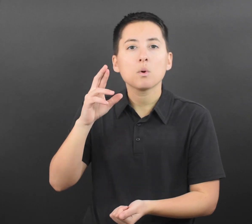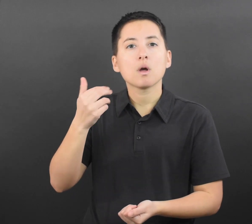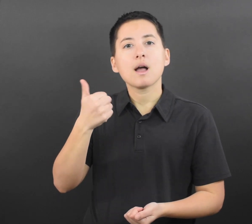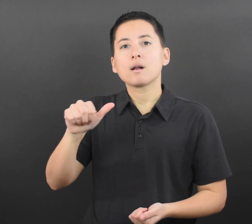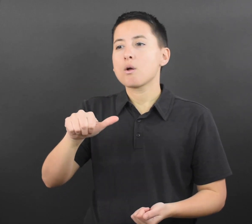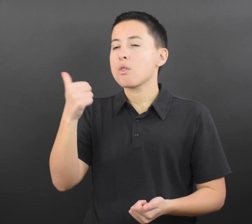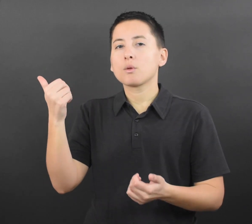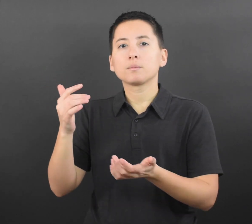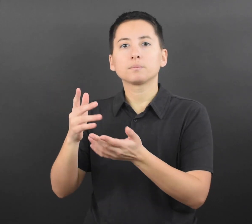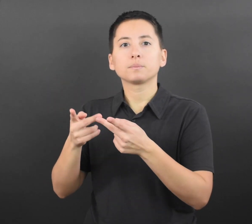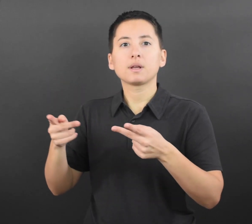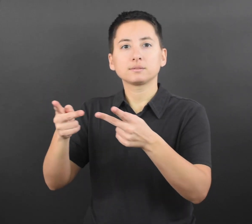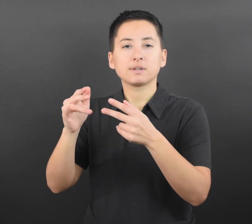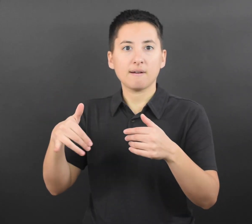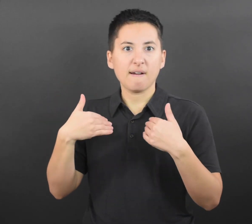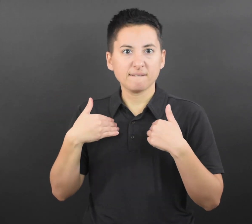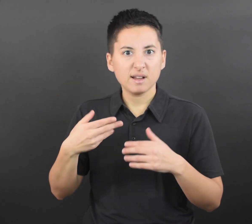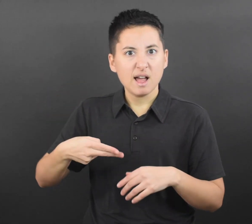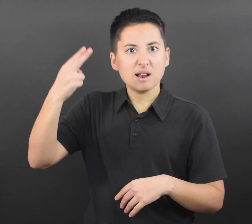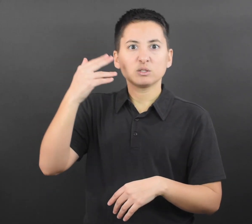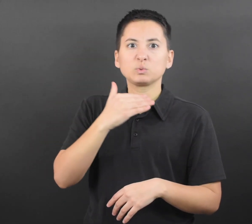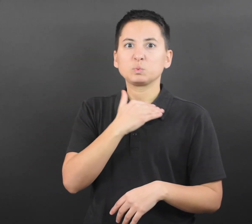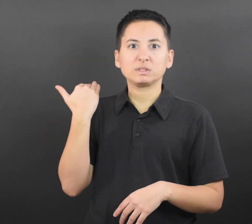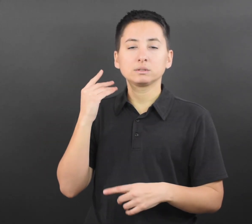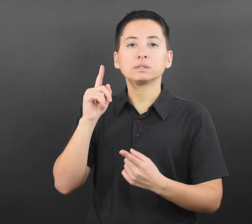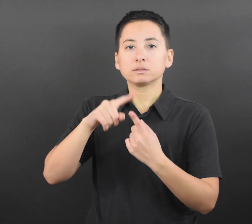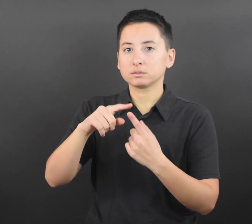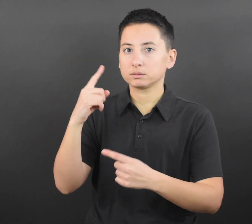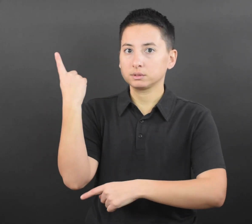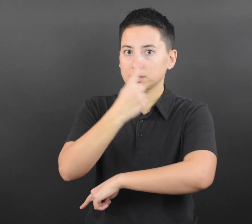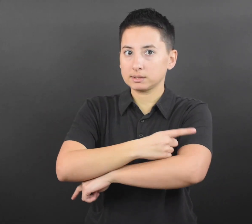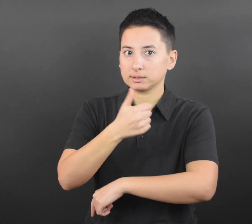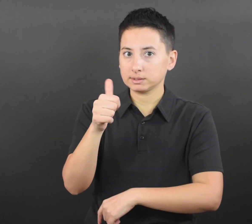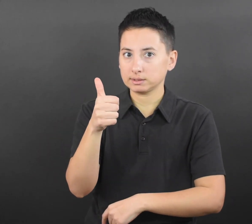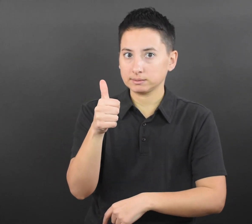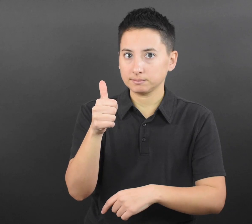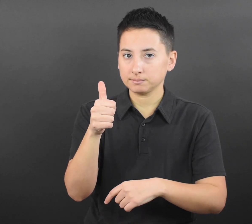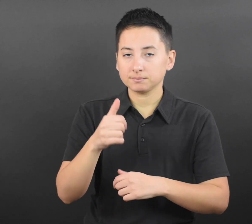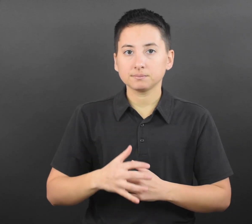or at high risk for severe disease, and nursing homes and other high-risk settings,